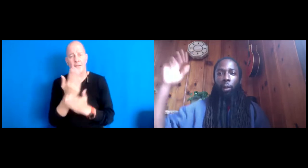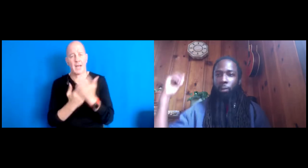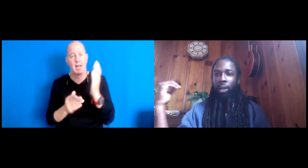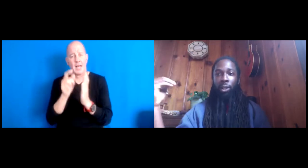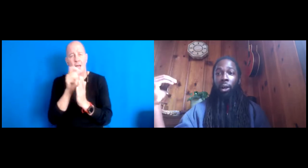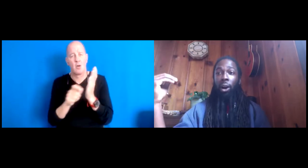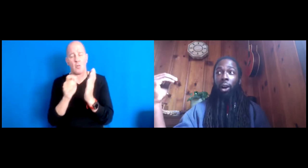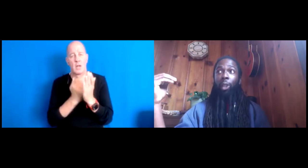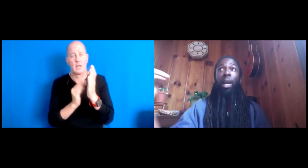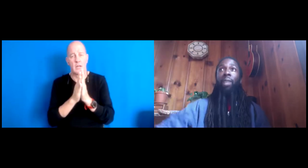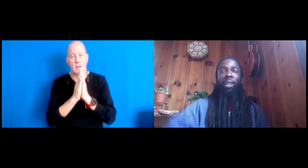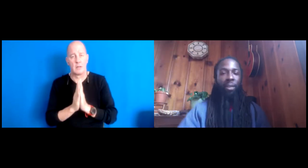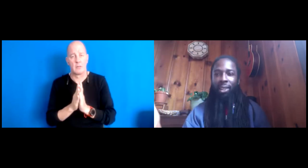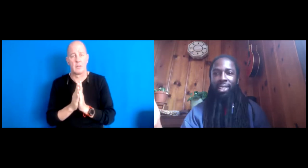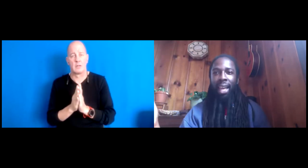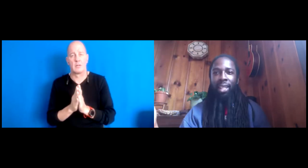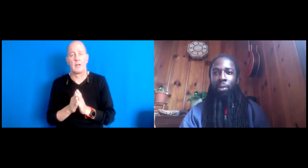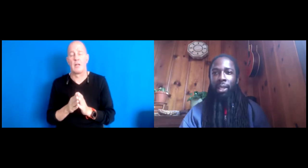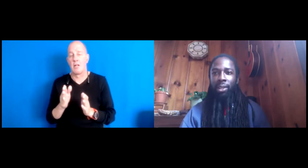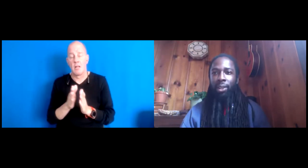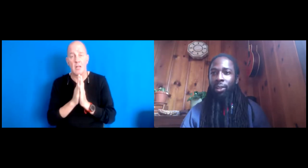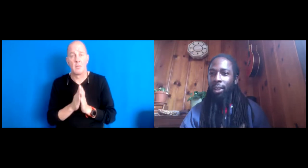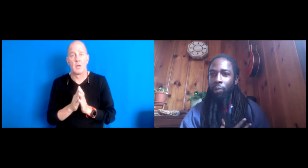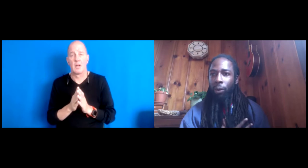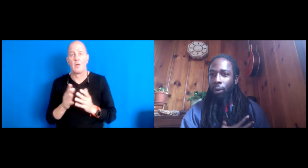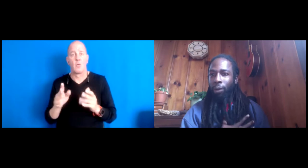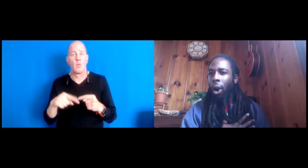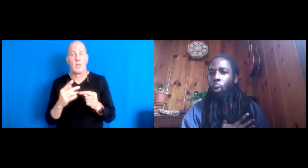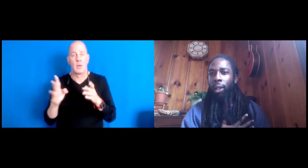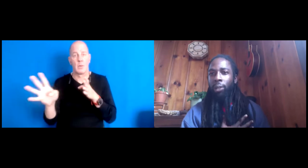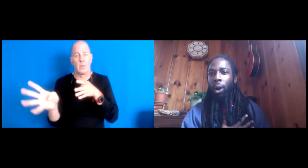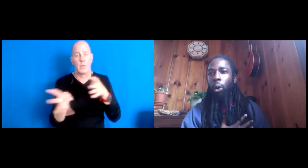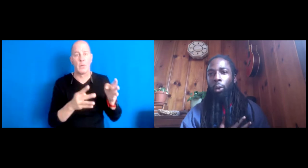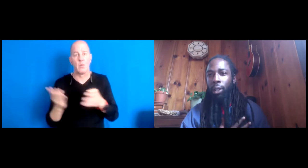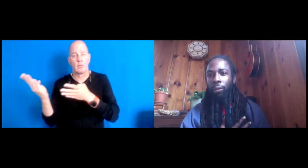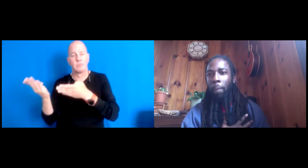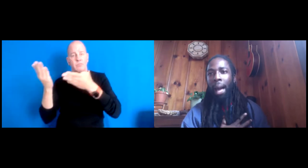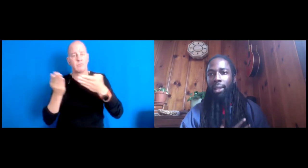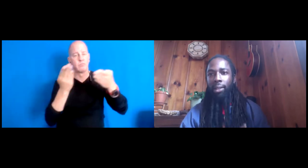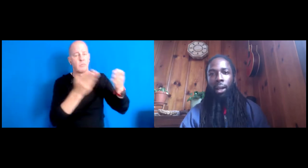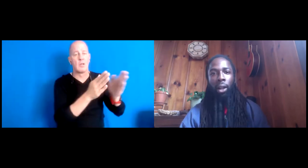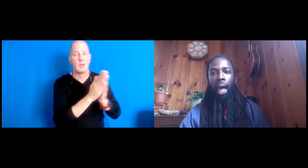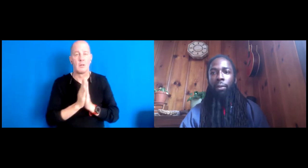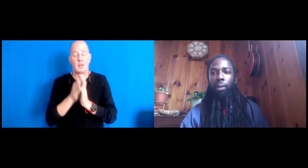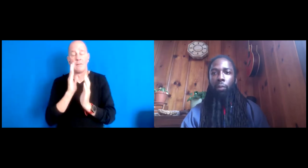16:12:41 those prayers are traveling, even on the slightest breeze, you know, for, for our wellness for our wholeness for our balance in our lives.